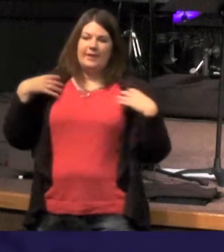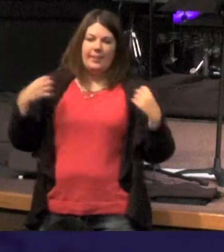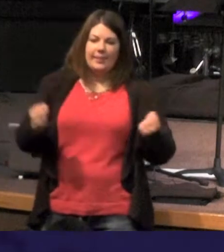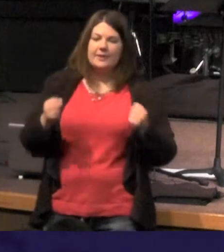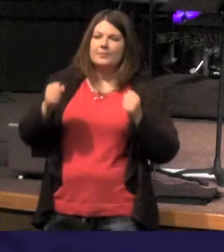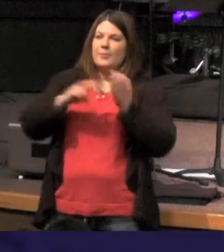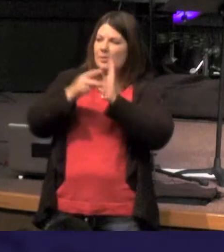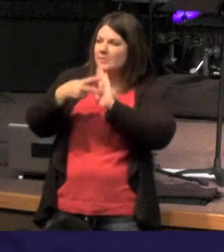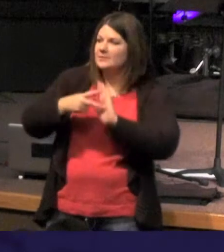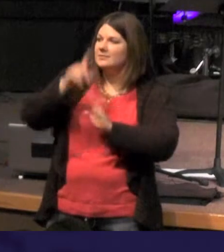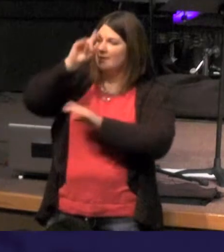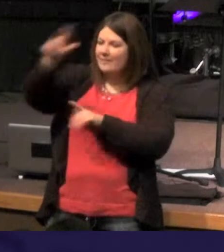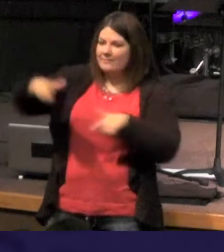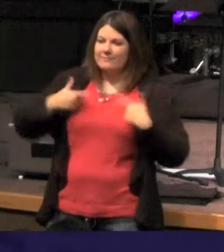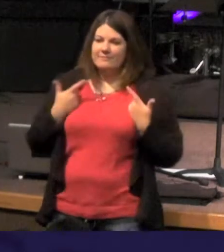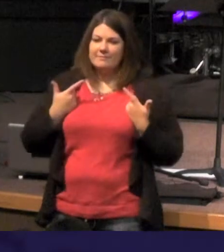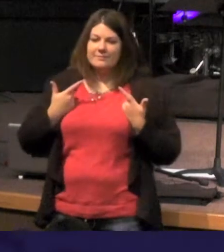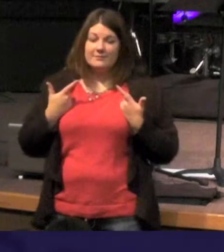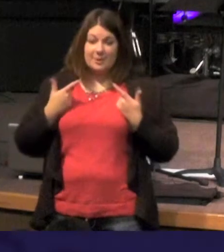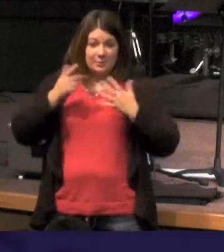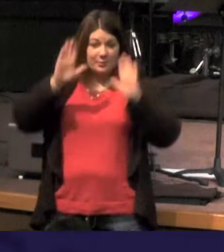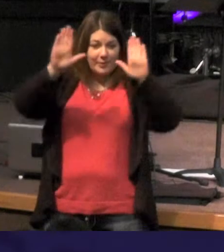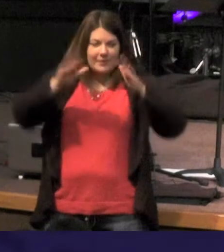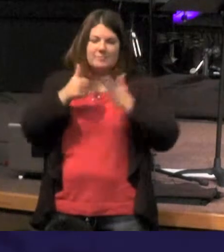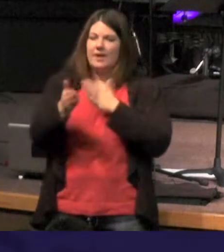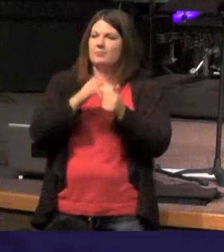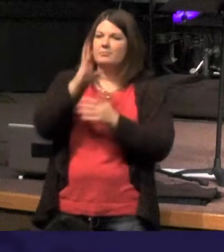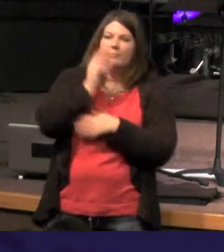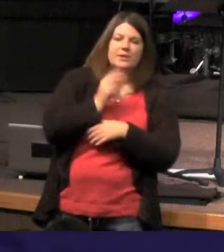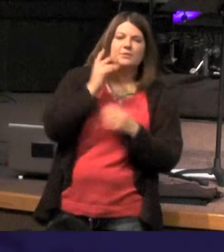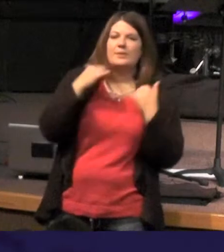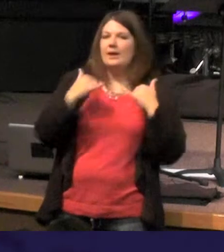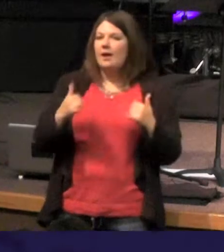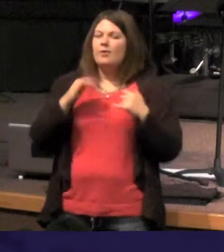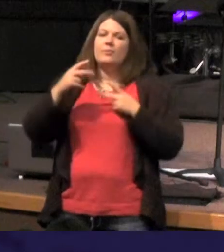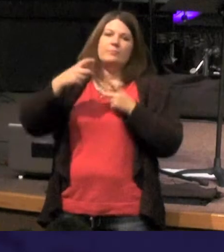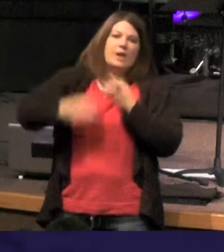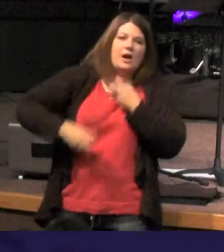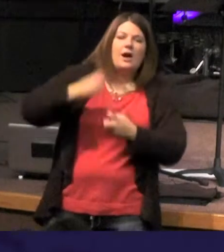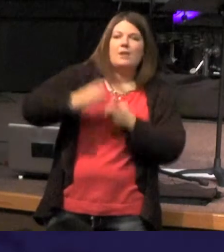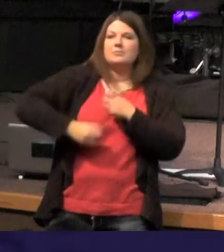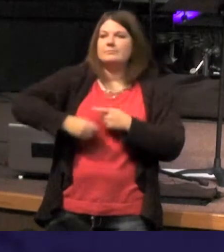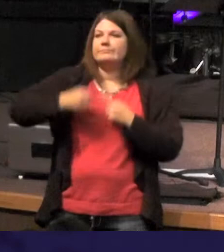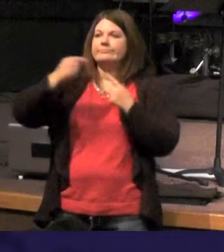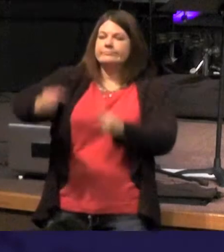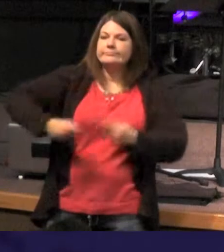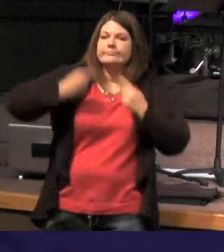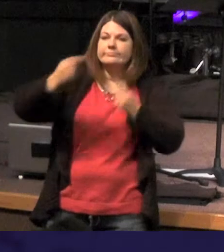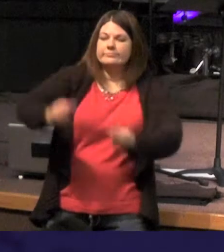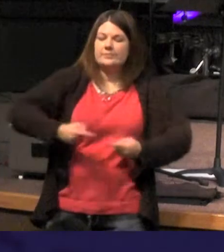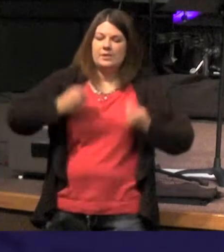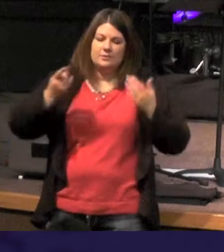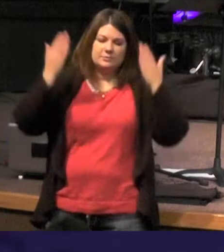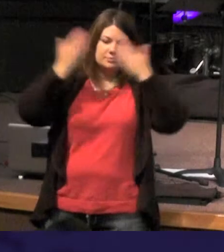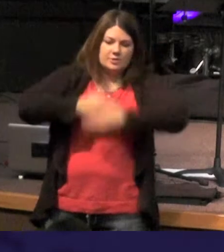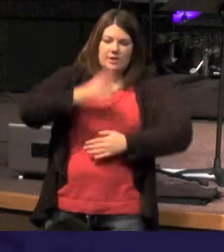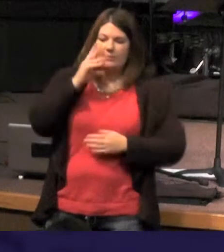Isn't that great - no matter what you are going through - who you are what your trial and turmoils are - no matter what kinda darkness you experience